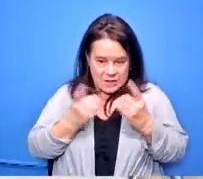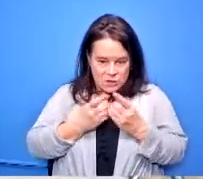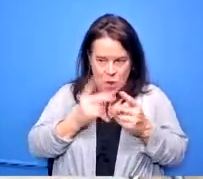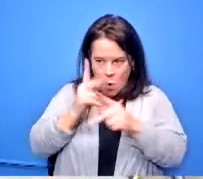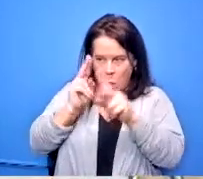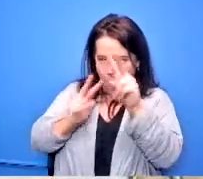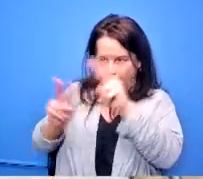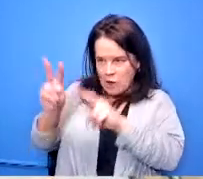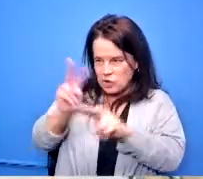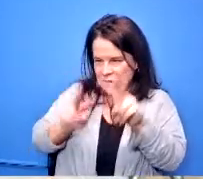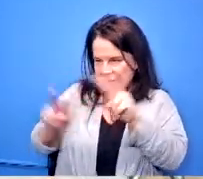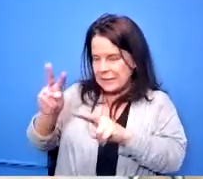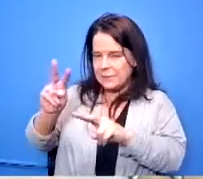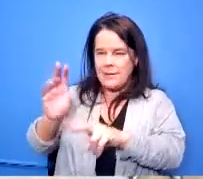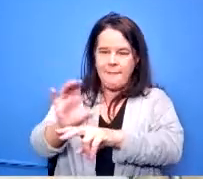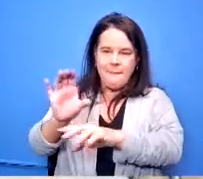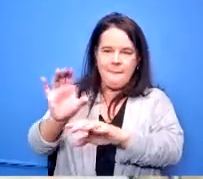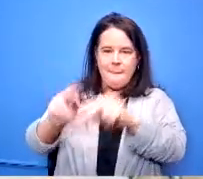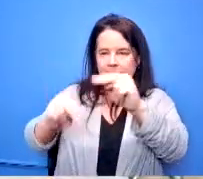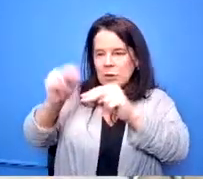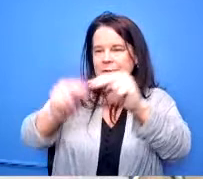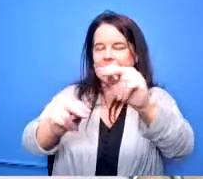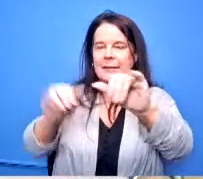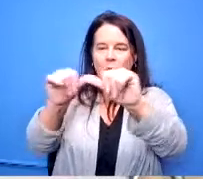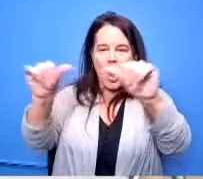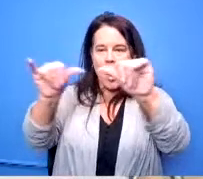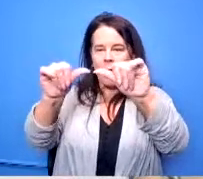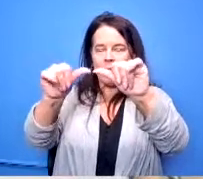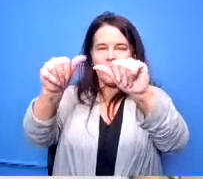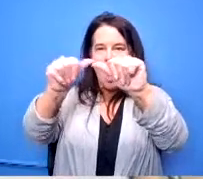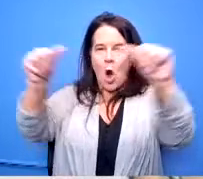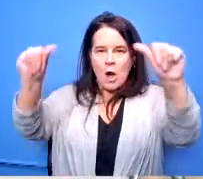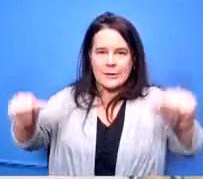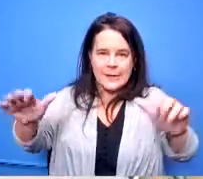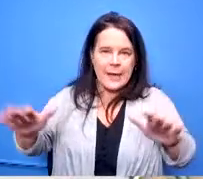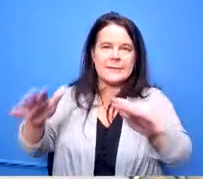to watch the architects they do that for us and they keep us informed so